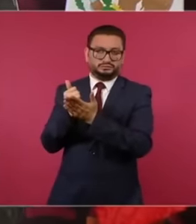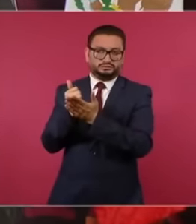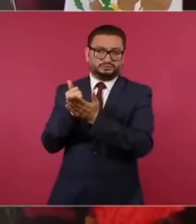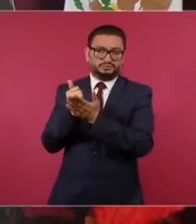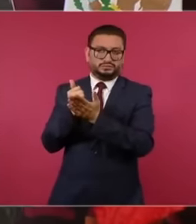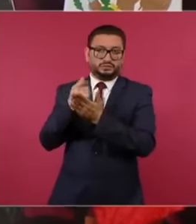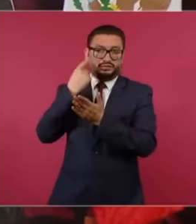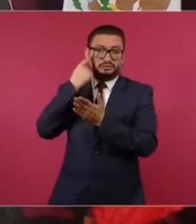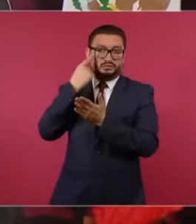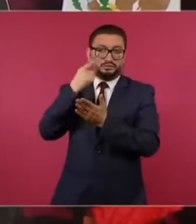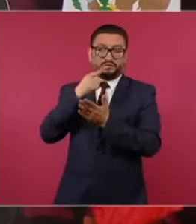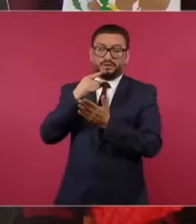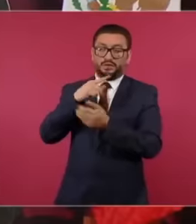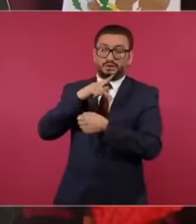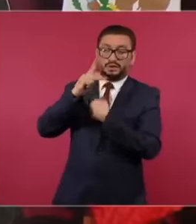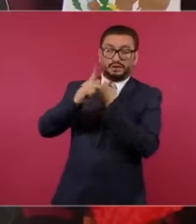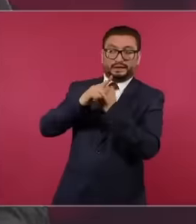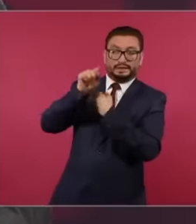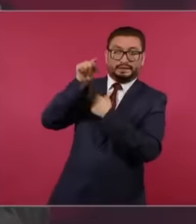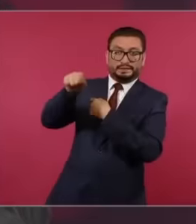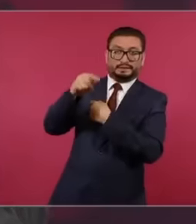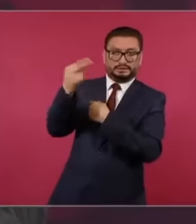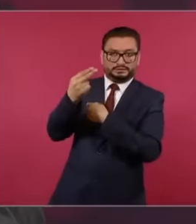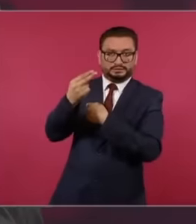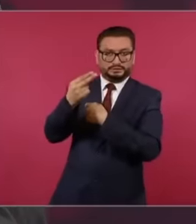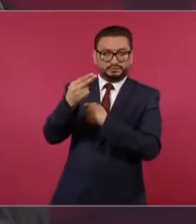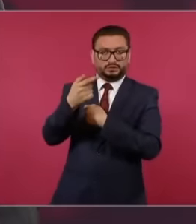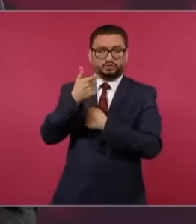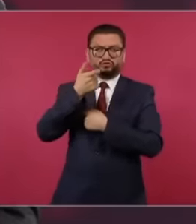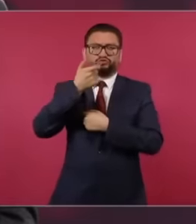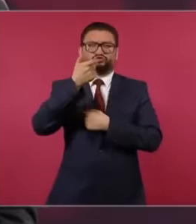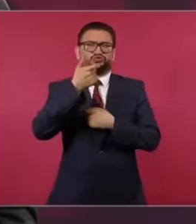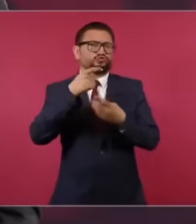inhabitants of a country where that money stays. Furthermore, it is not